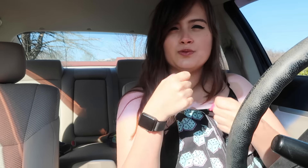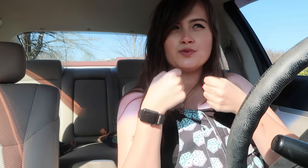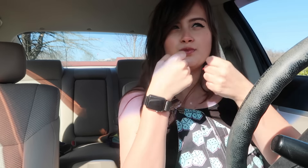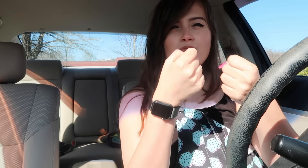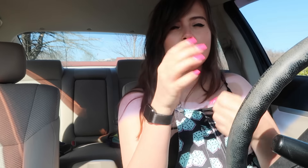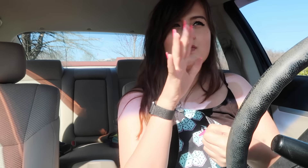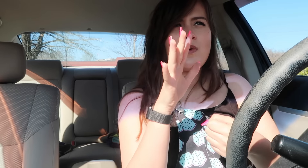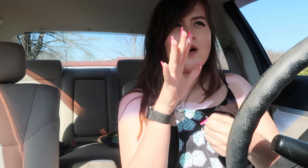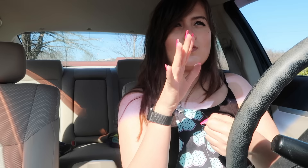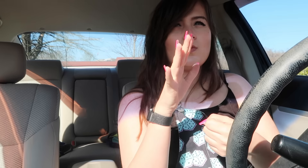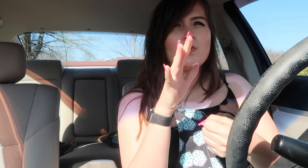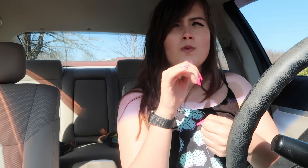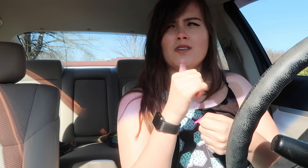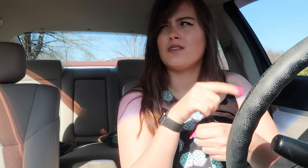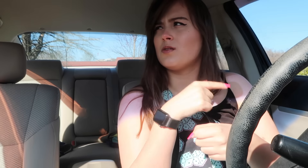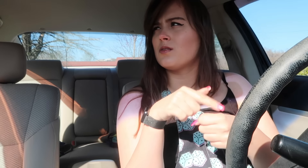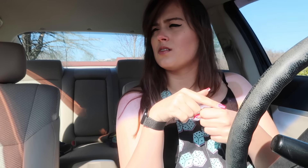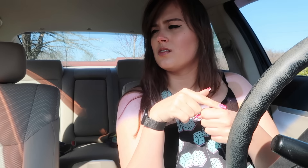It's around... How long is it?